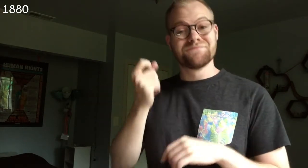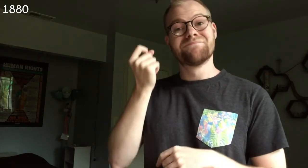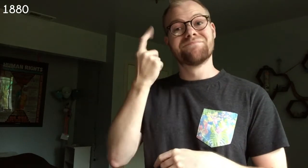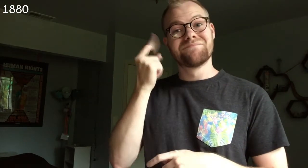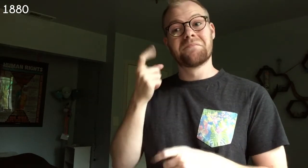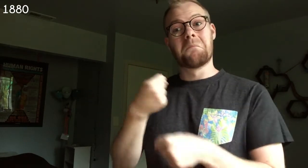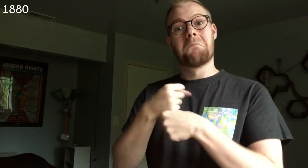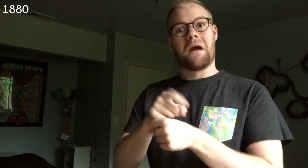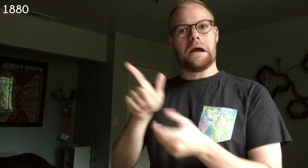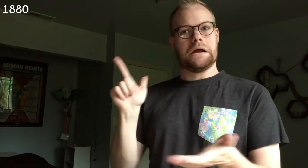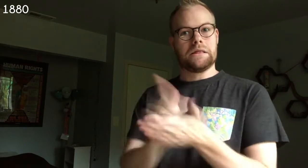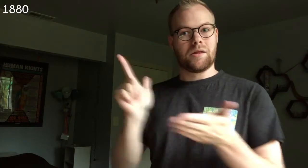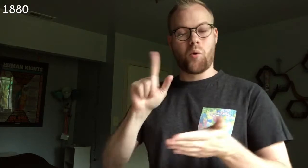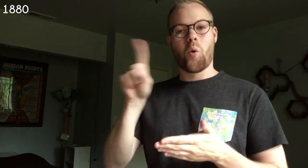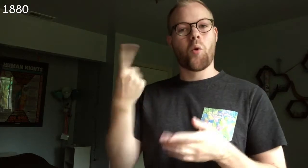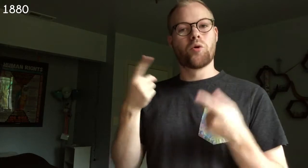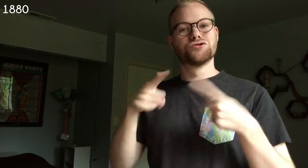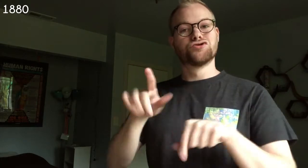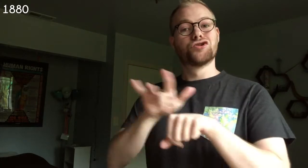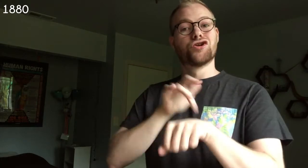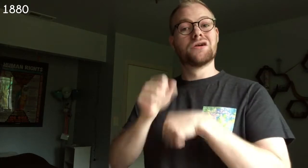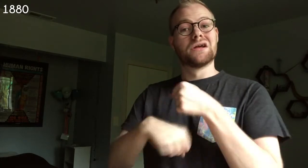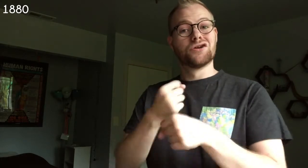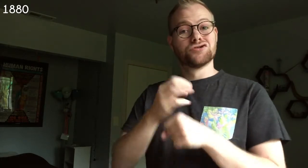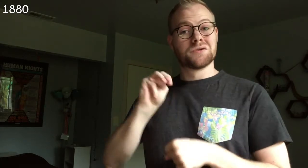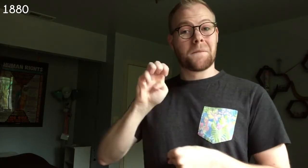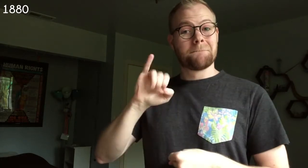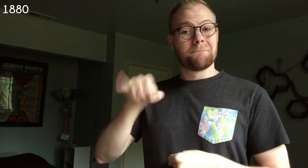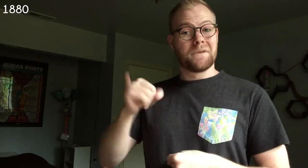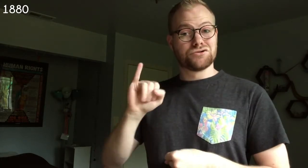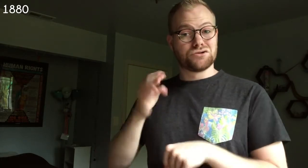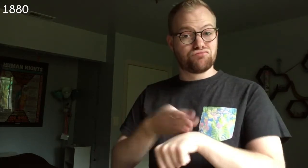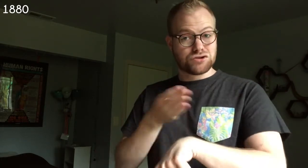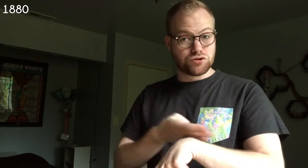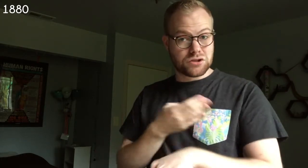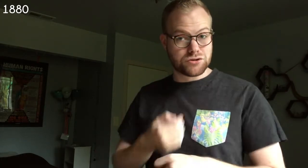having only made them illegal during the early years of the Meiji Restoration.